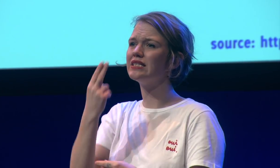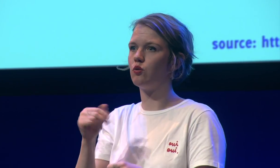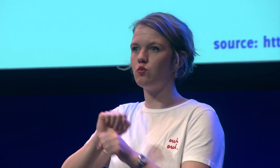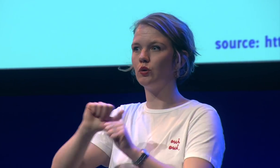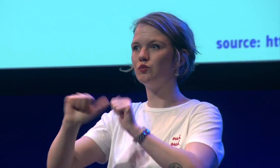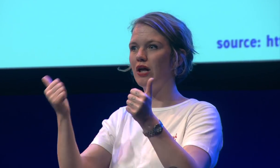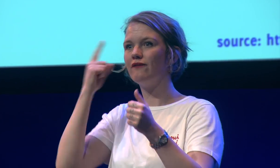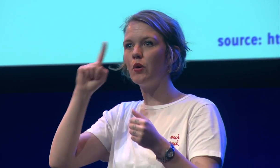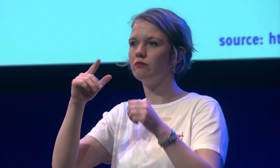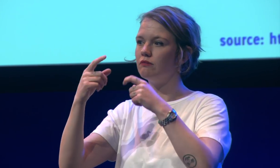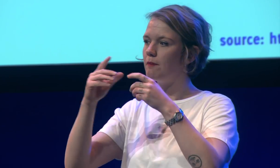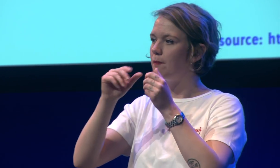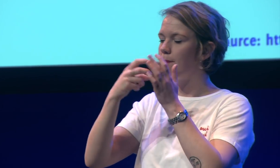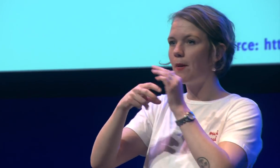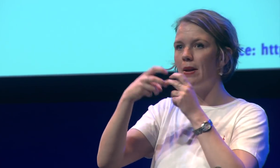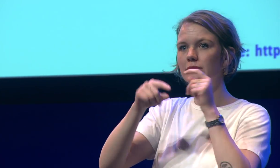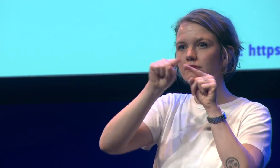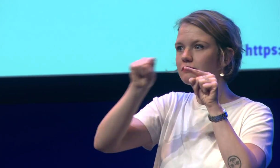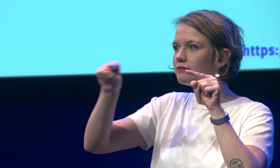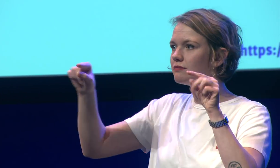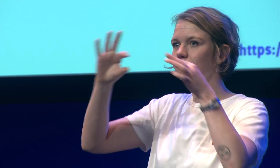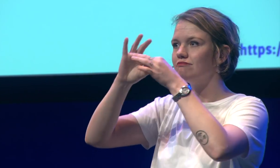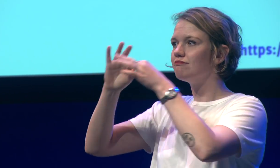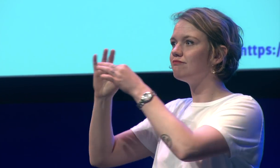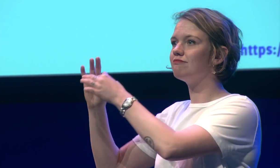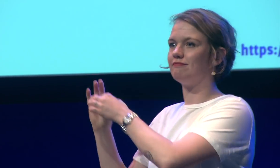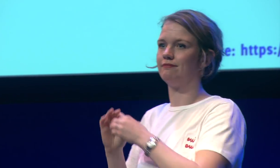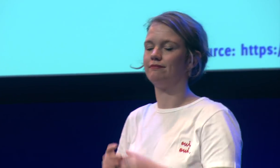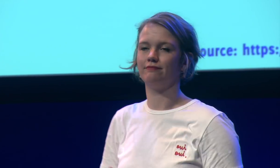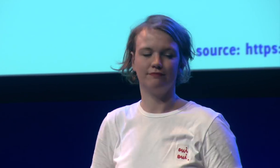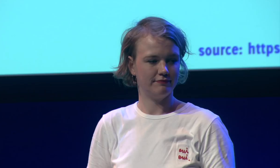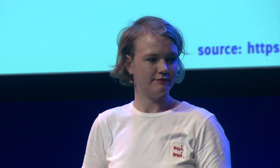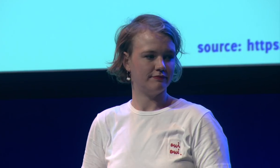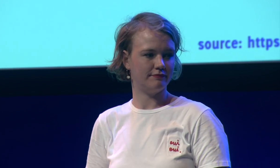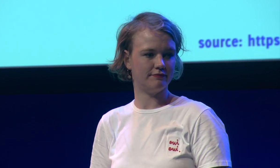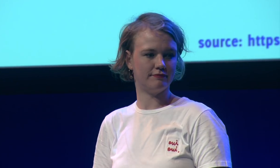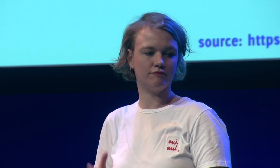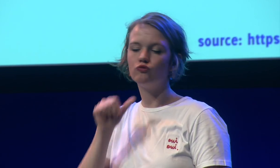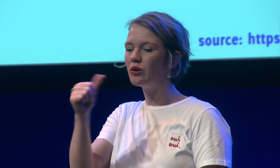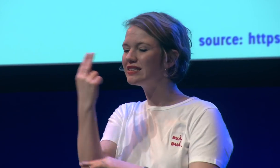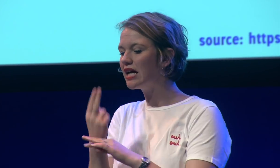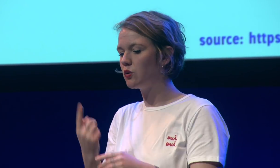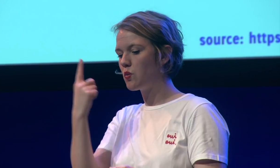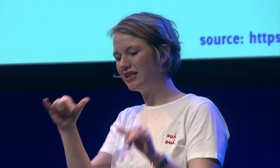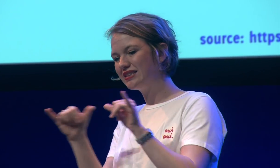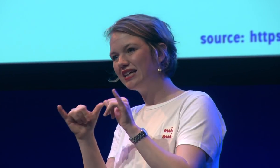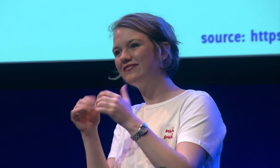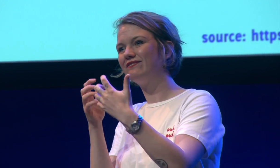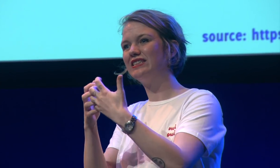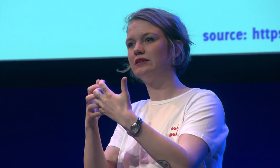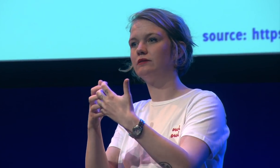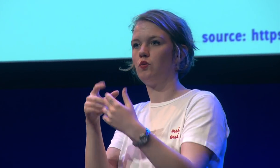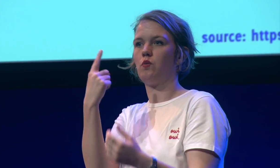inclusive design works well for abroad Scala of related problems it's not a one